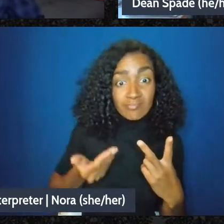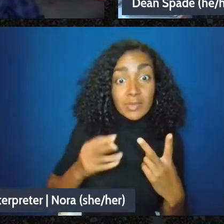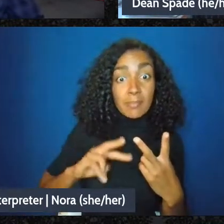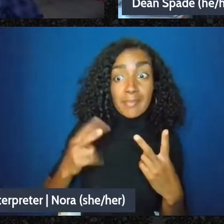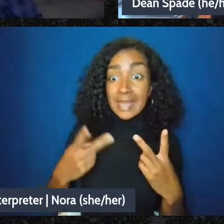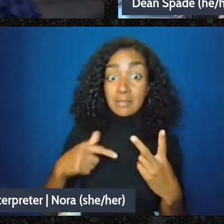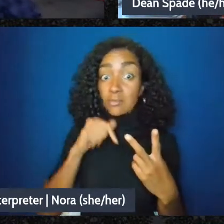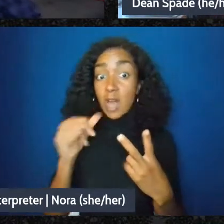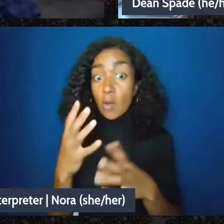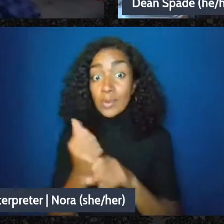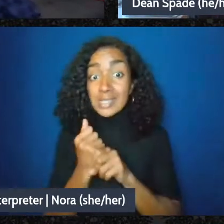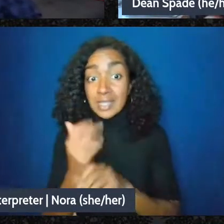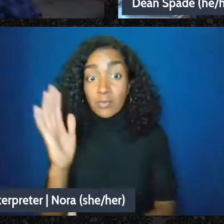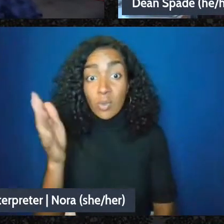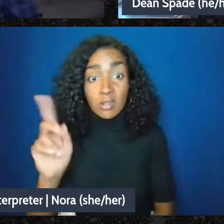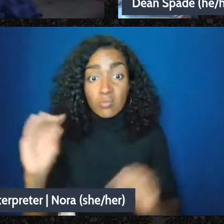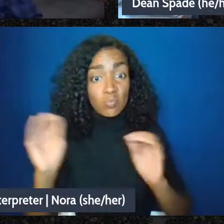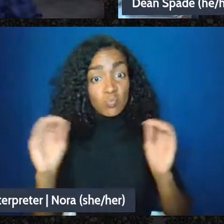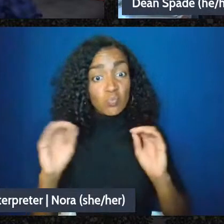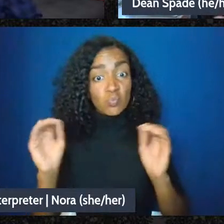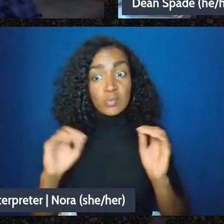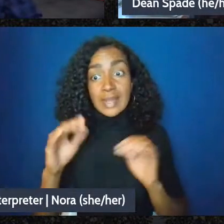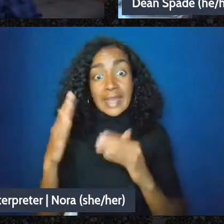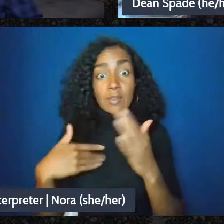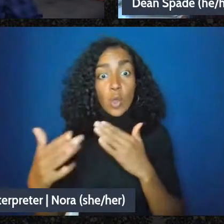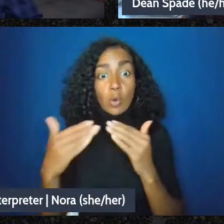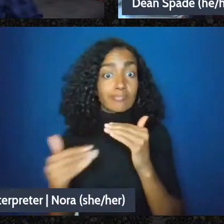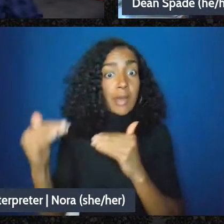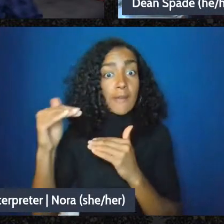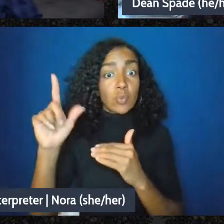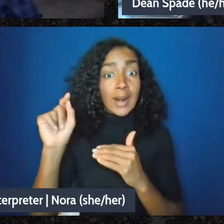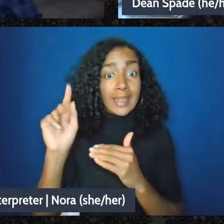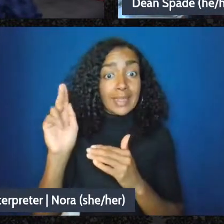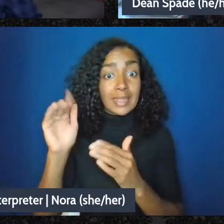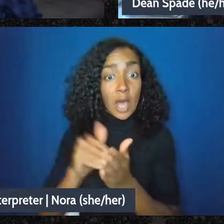And then the last one on this is does your fiscal sponsor ever issue you a 1099,